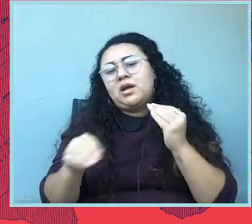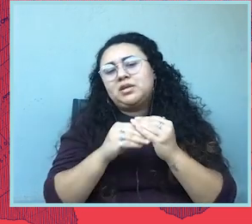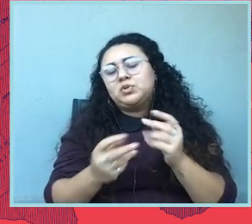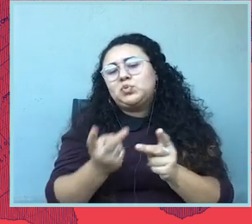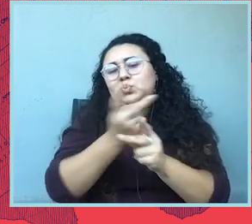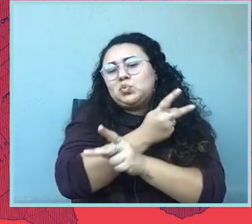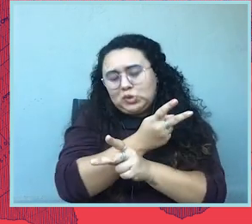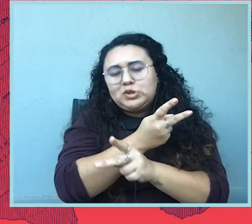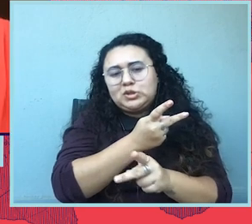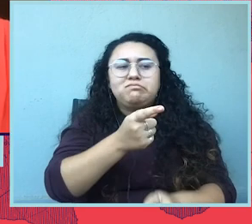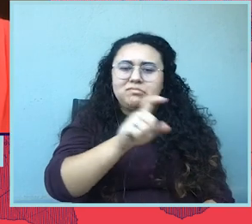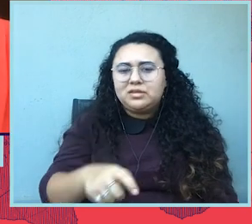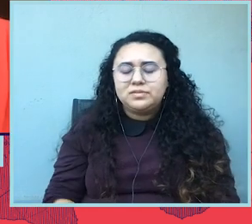going on in Texas right now.